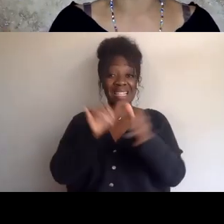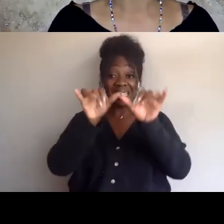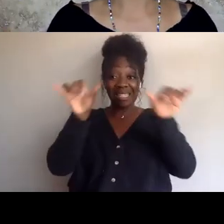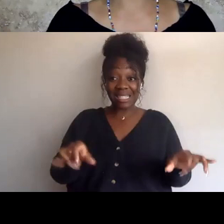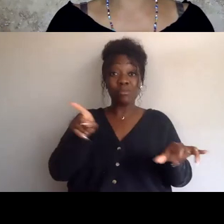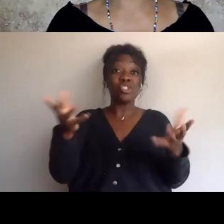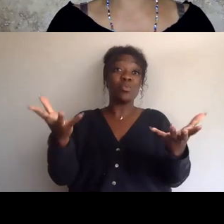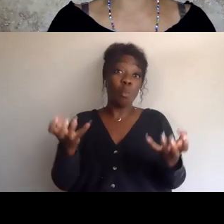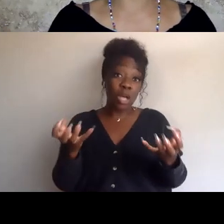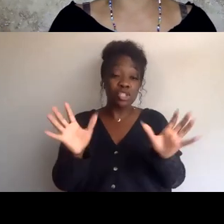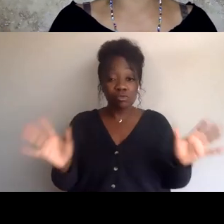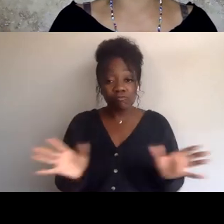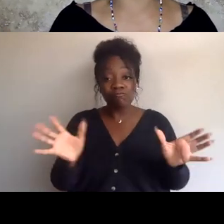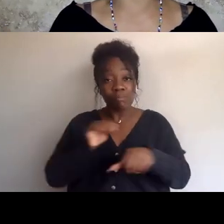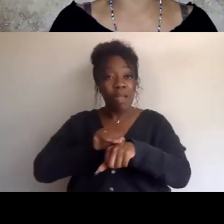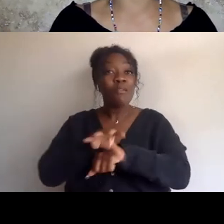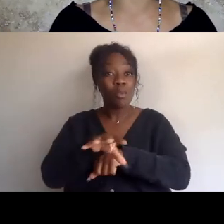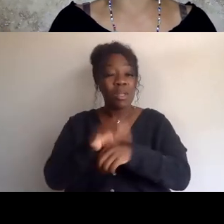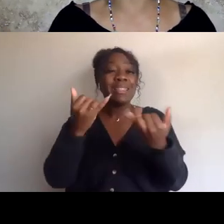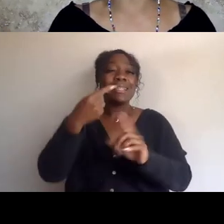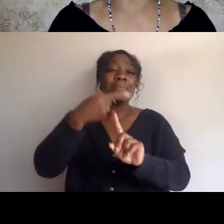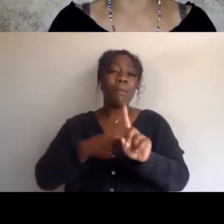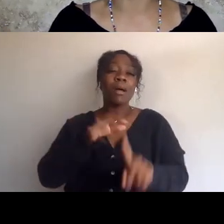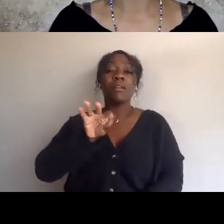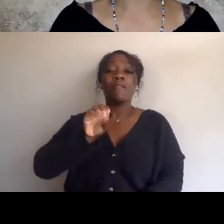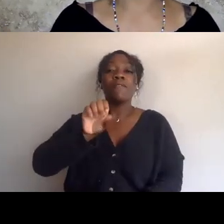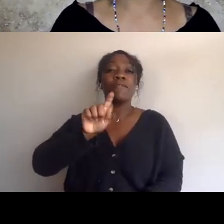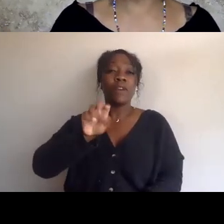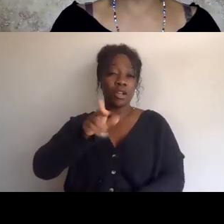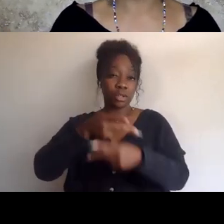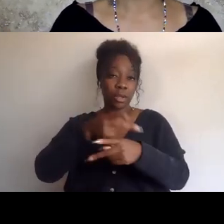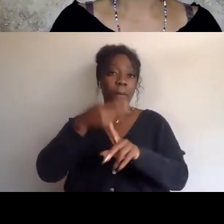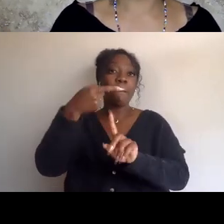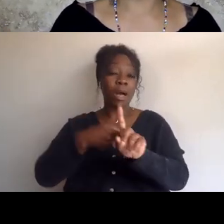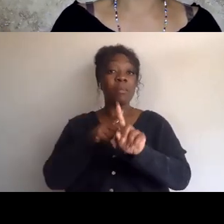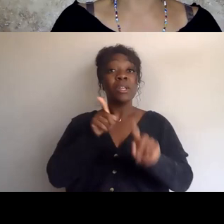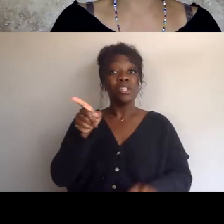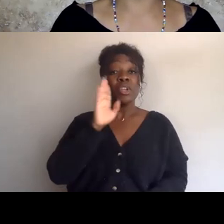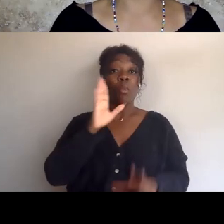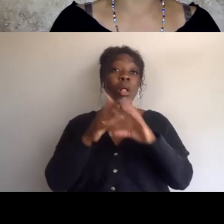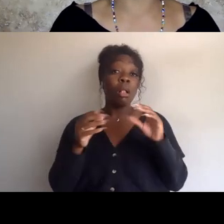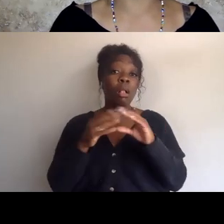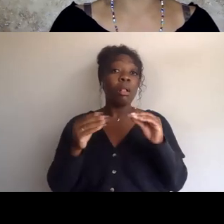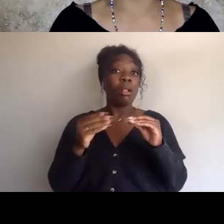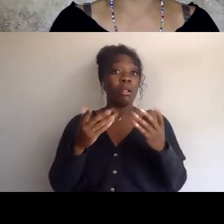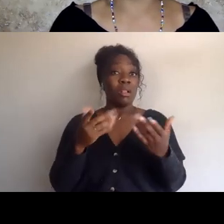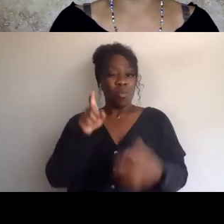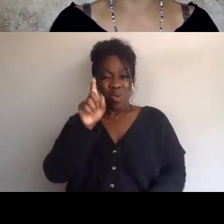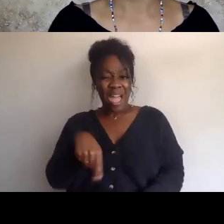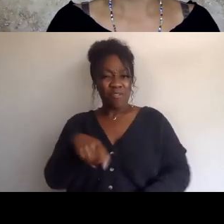and so she's gonna be talking about why we have to decouple police from child and family services,